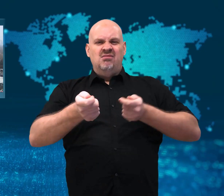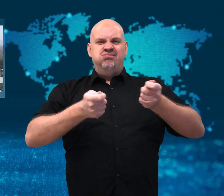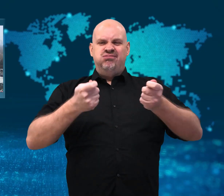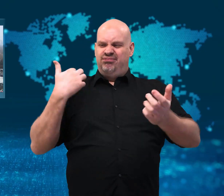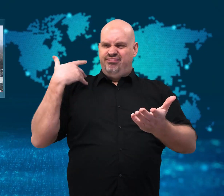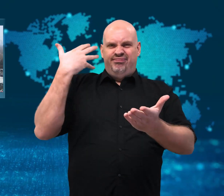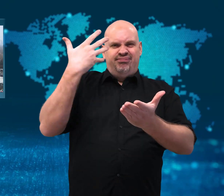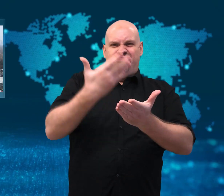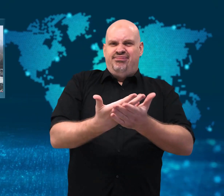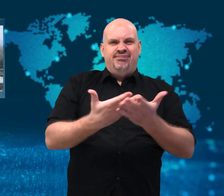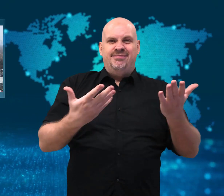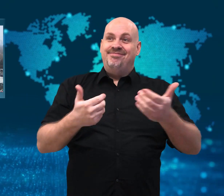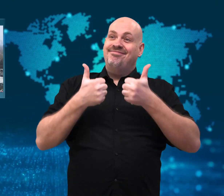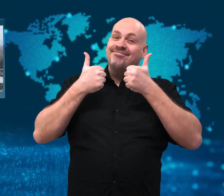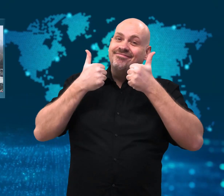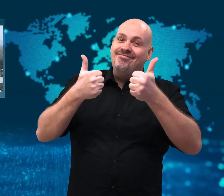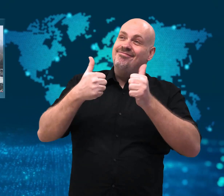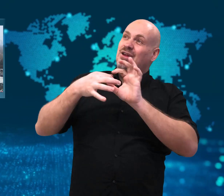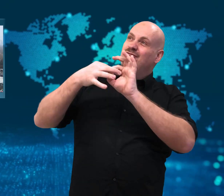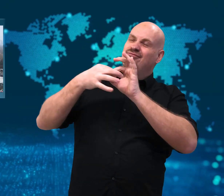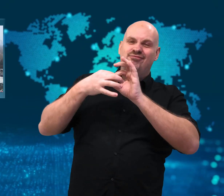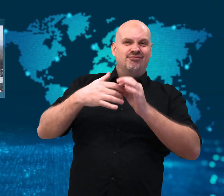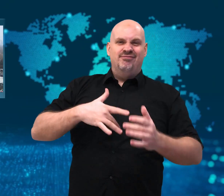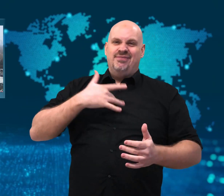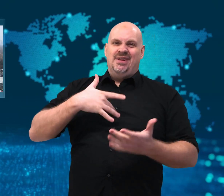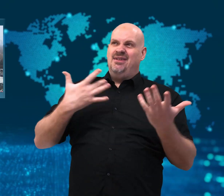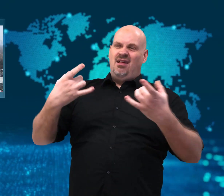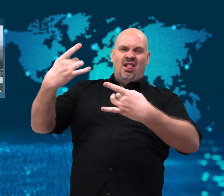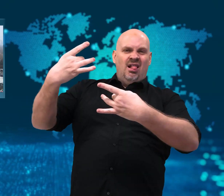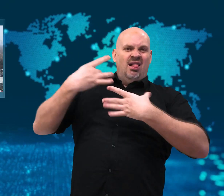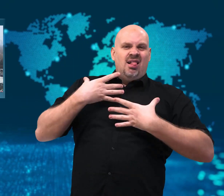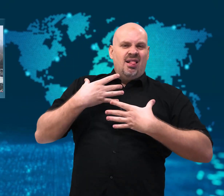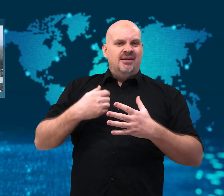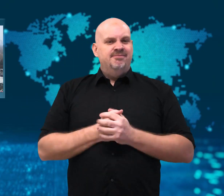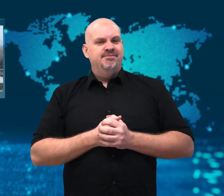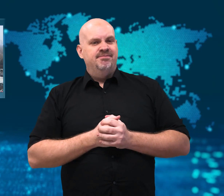Large crowds in other cities began to rally,